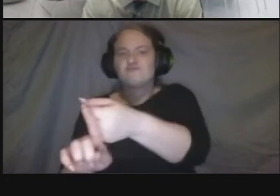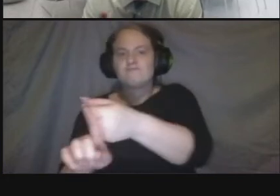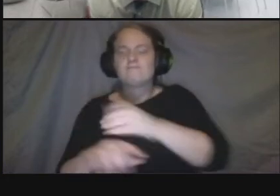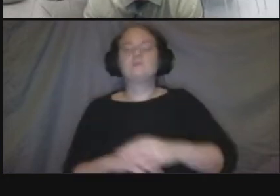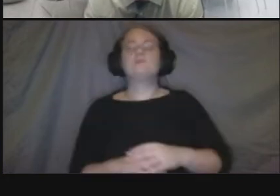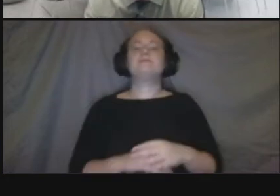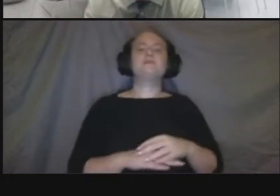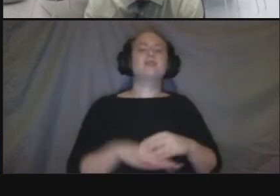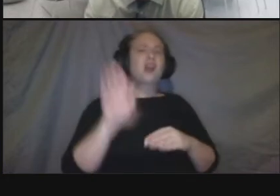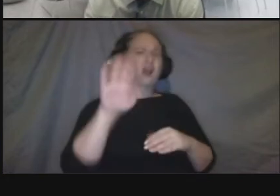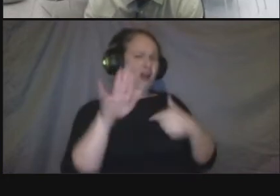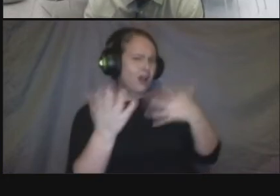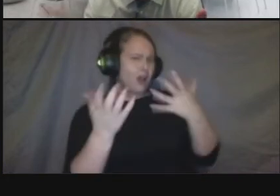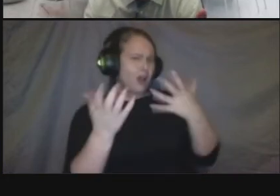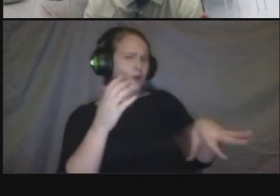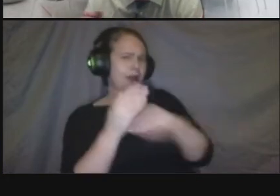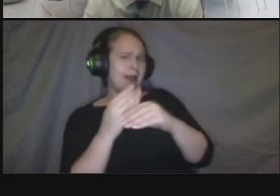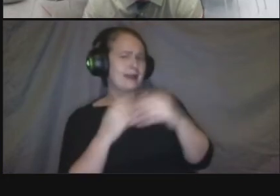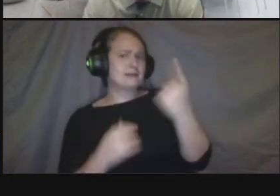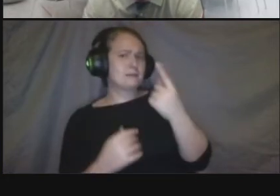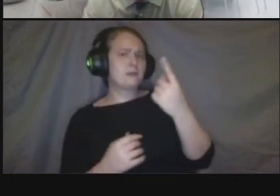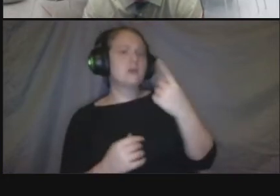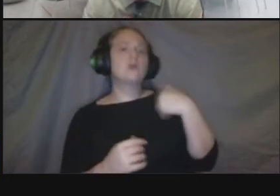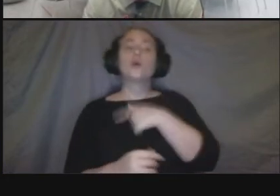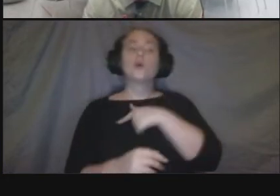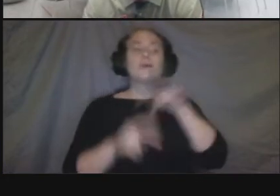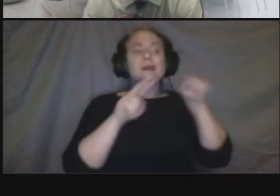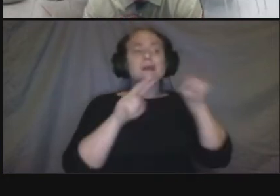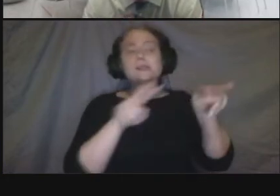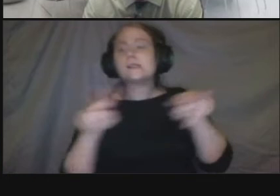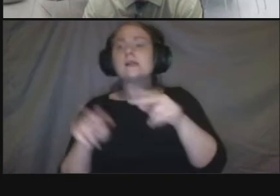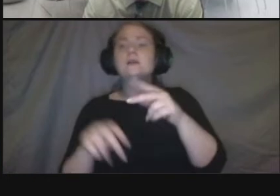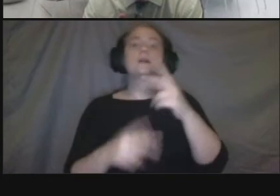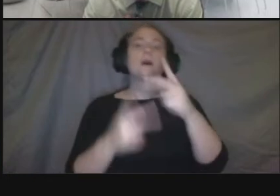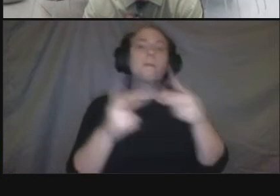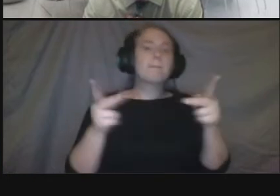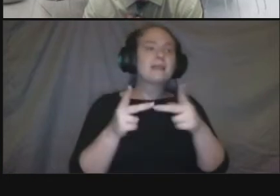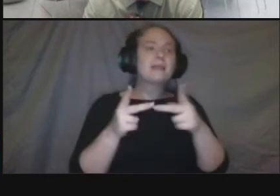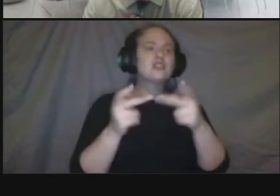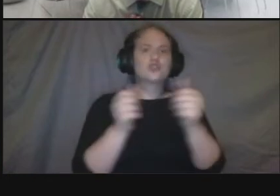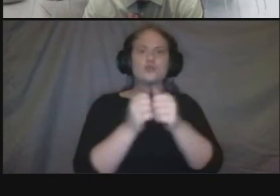open space or concrete areas and others and trying to green up and trying to minimize the hot spots